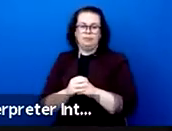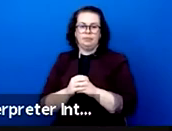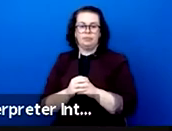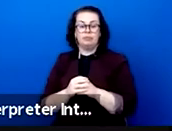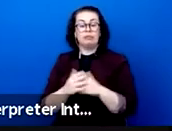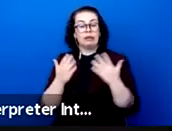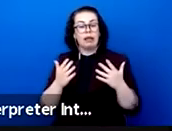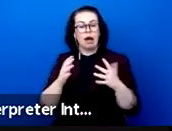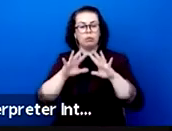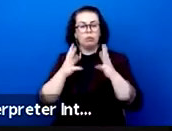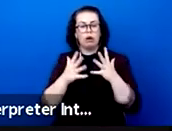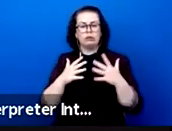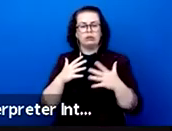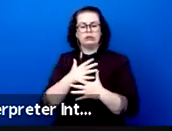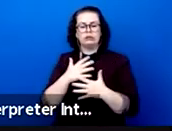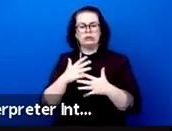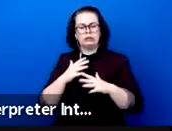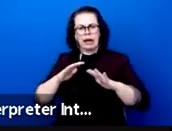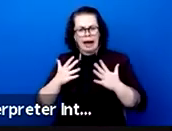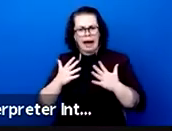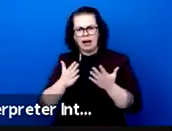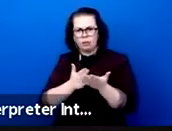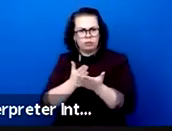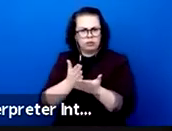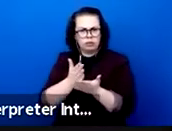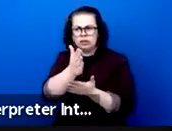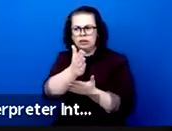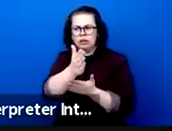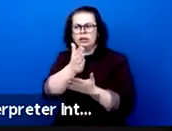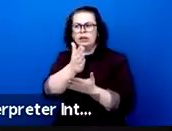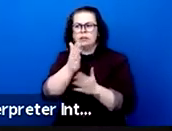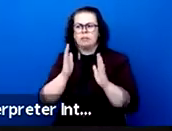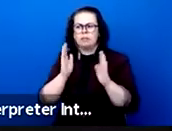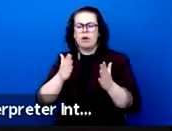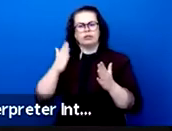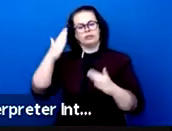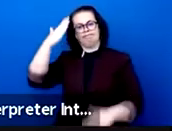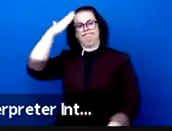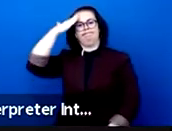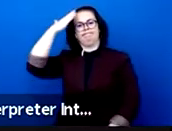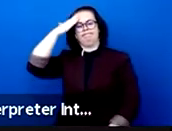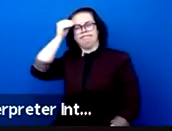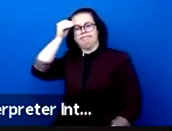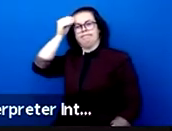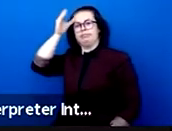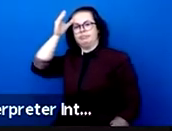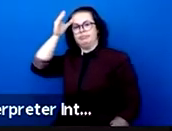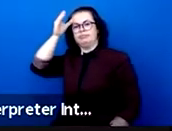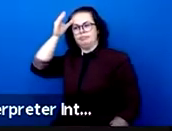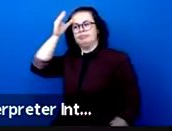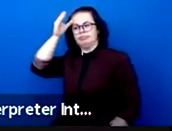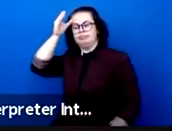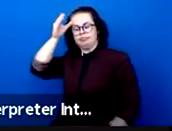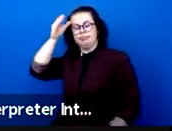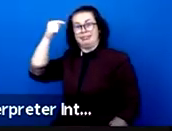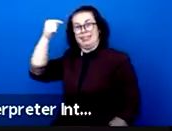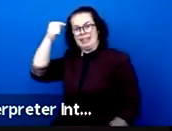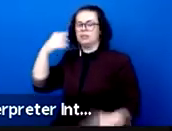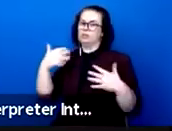that of knowledge. For several years now many of us have been hoping to meet in one place,